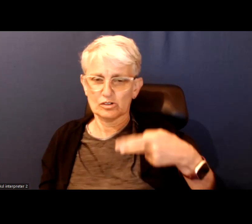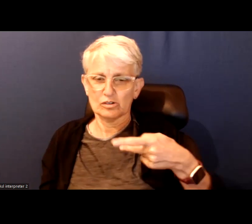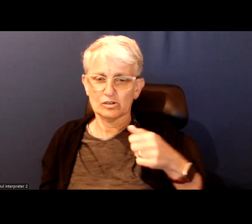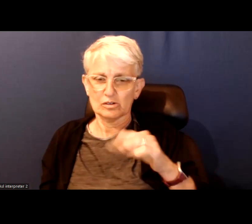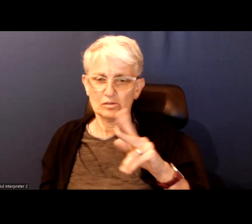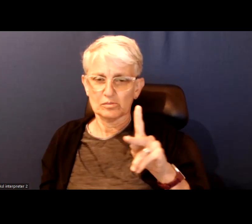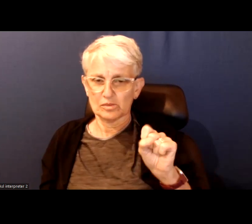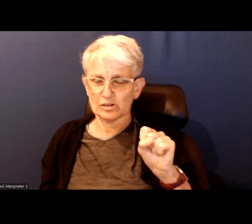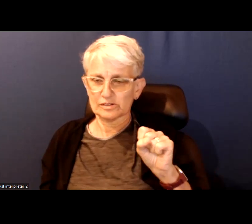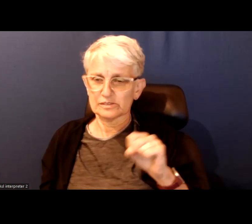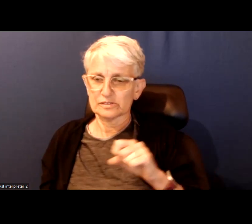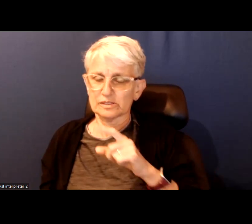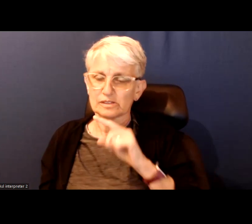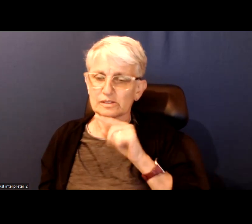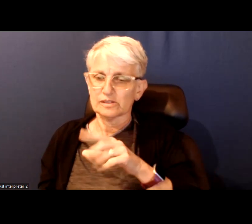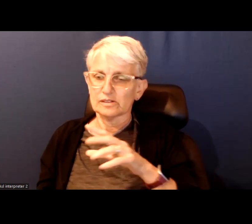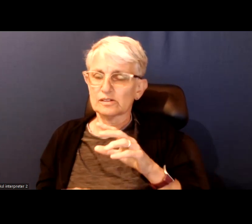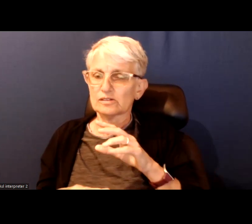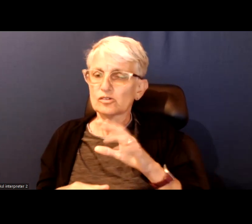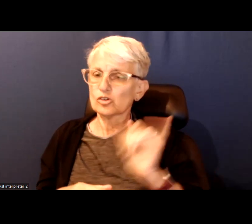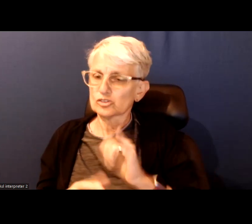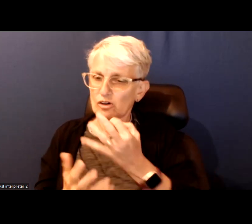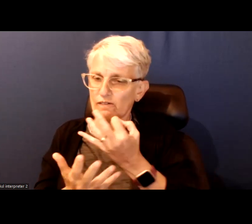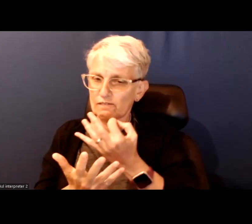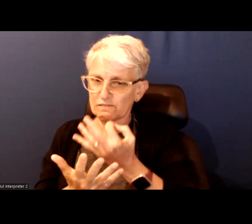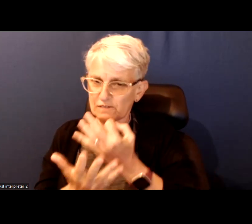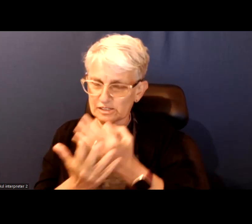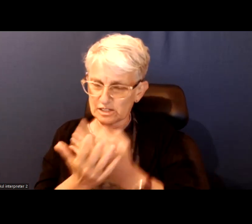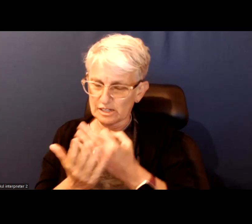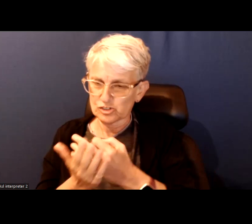These commitments involve making financial reparations and right now this is focused